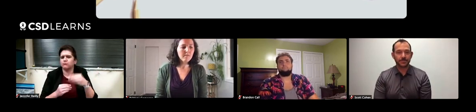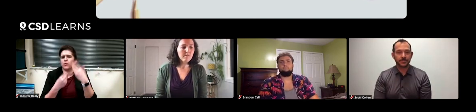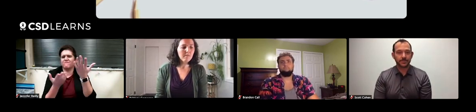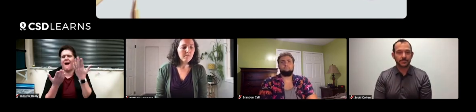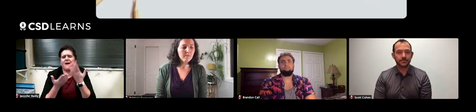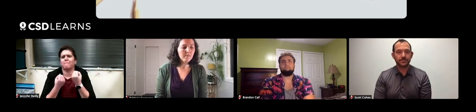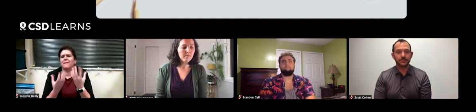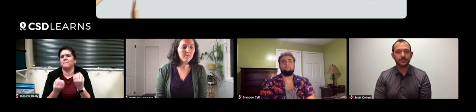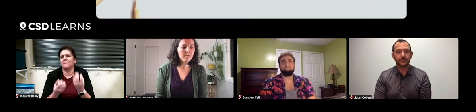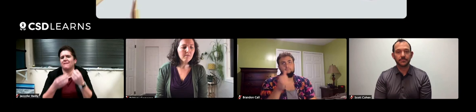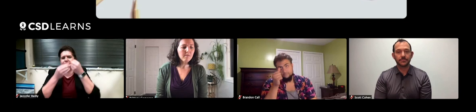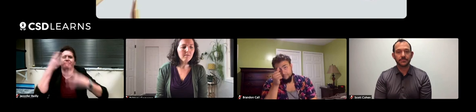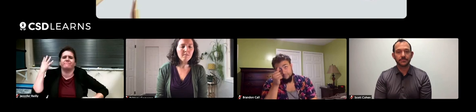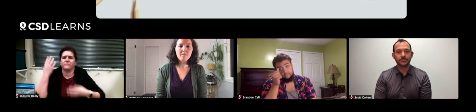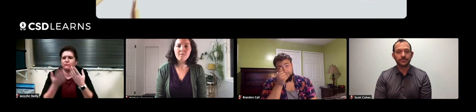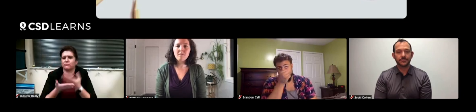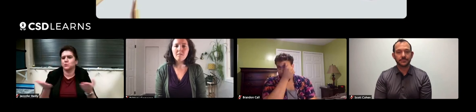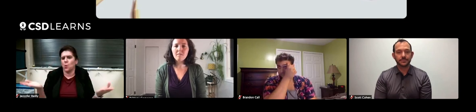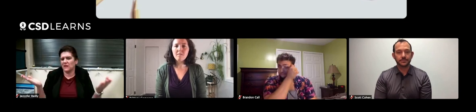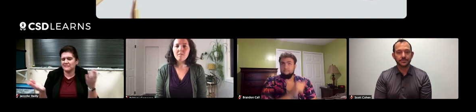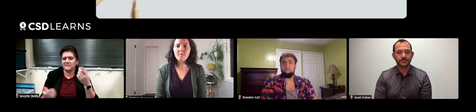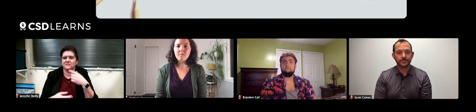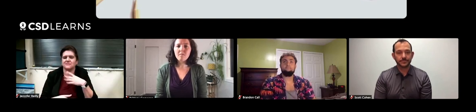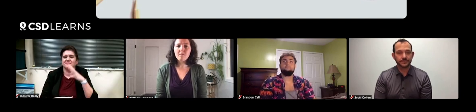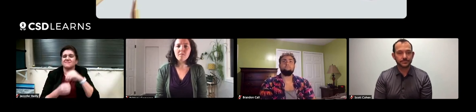that provides a long list of resources